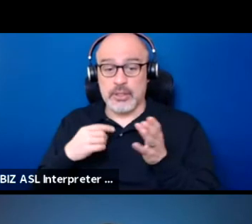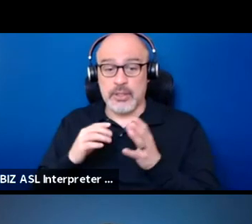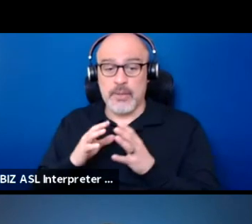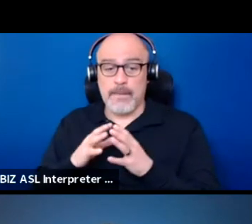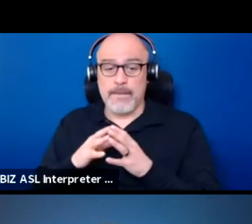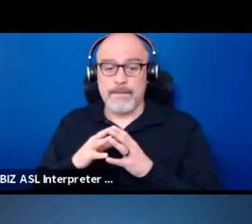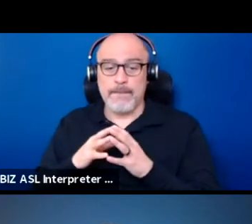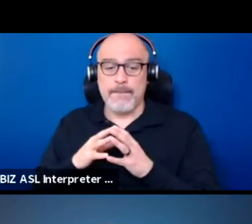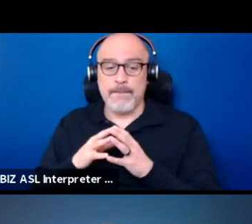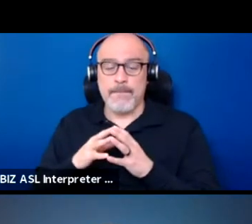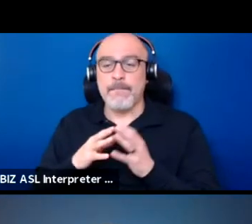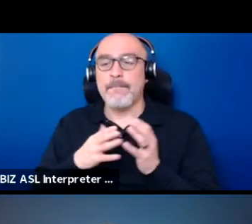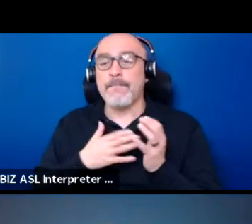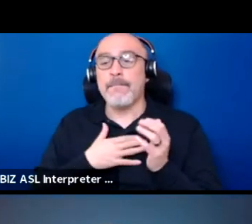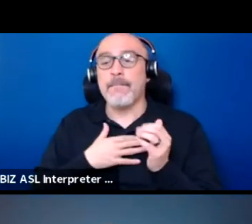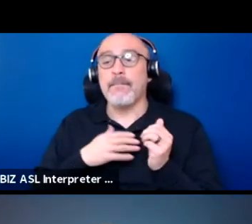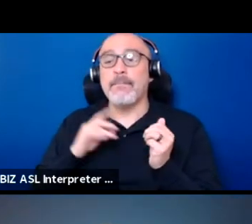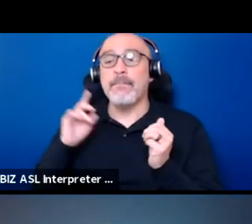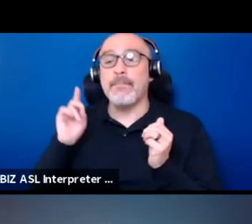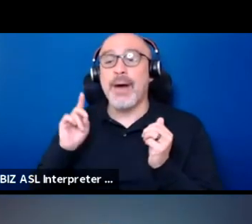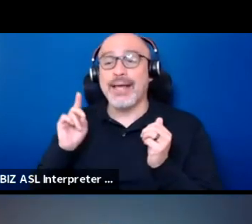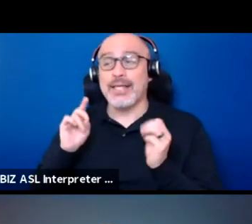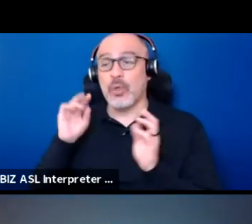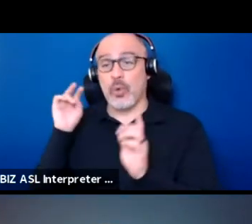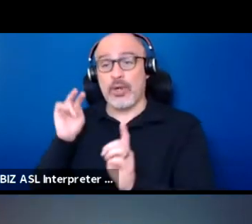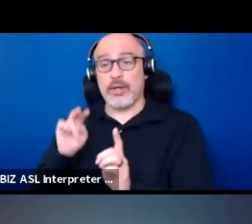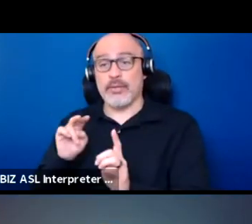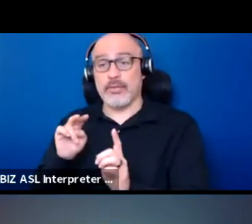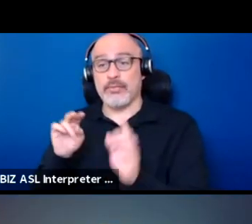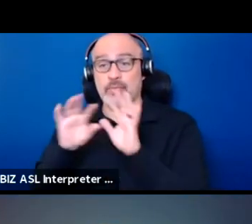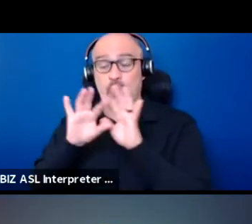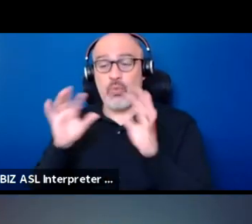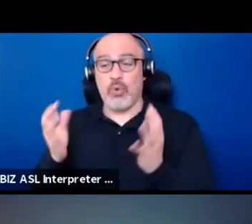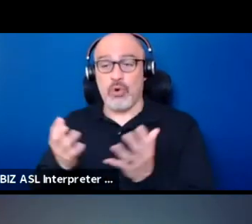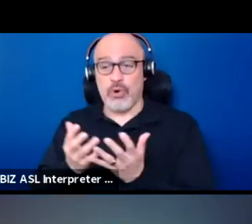my Dakota mythic worldview holds